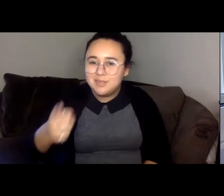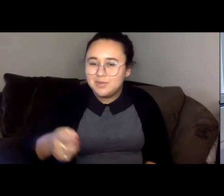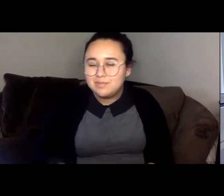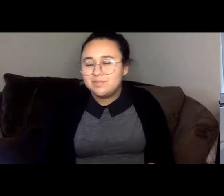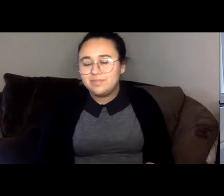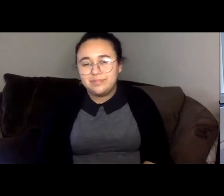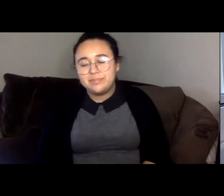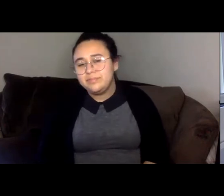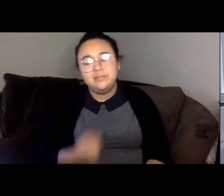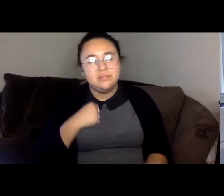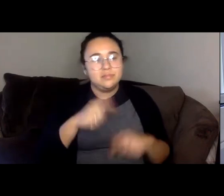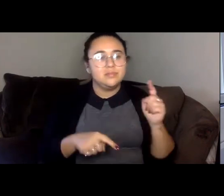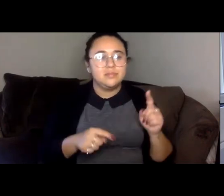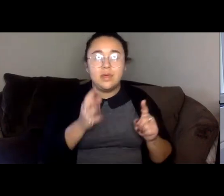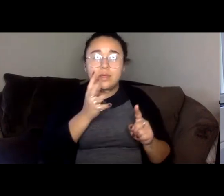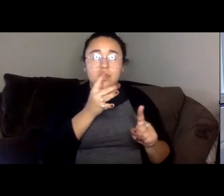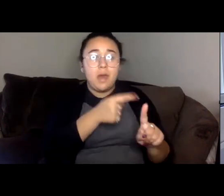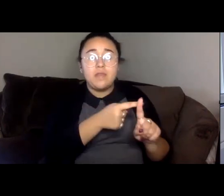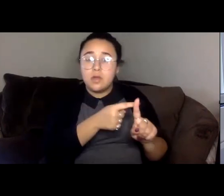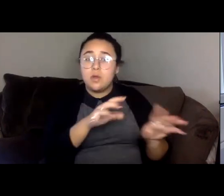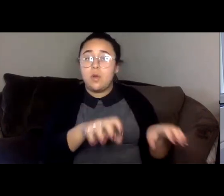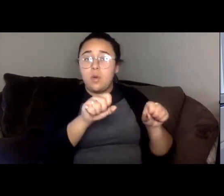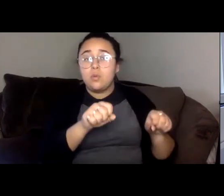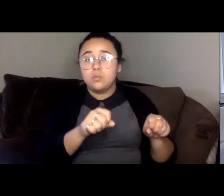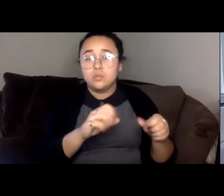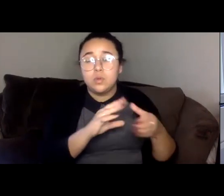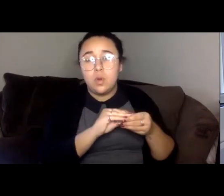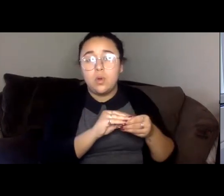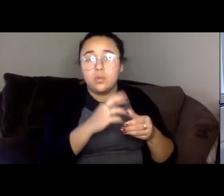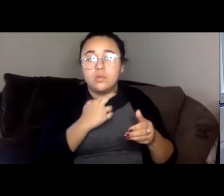The mother of the restaurant promises to teach me to make the curry so I can cook it in the